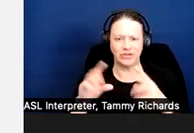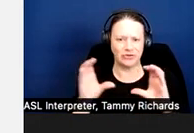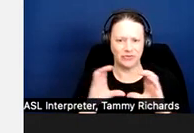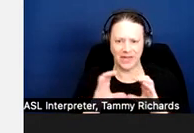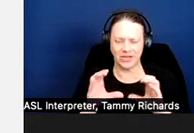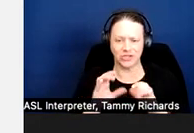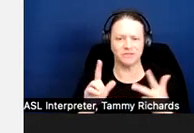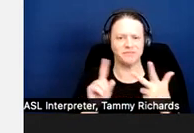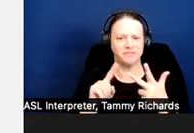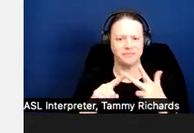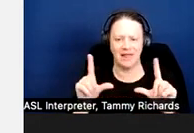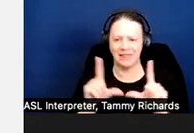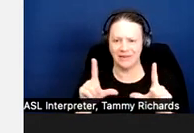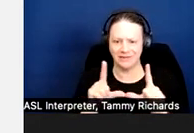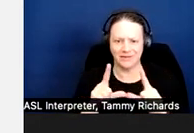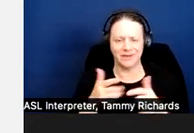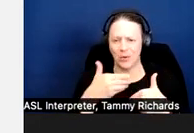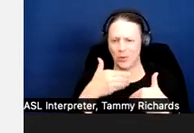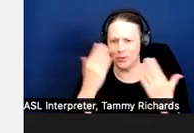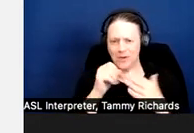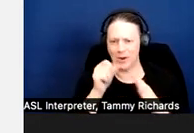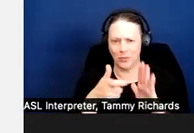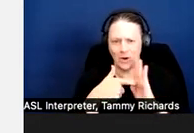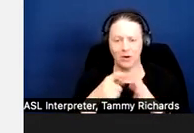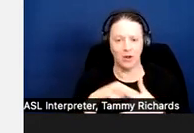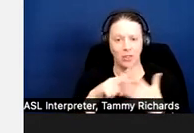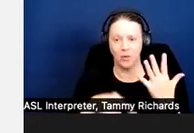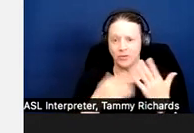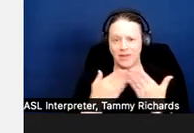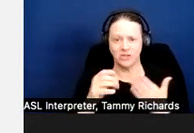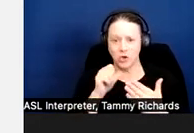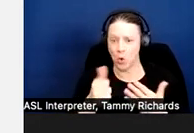or licensing as a support animal. Those types of things don't exist.